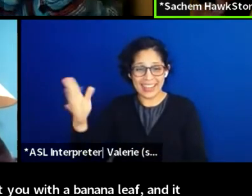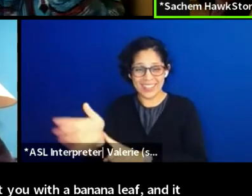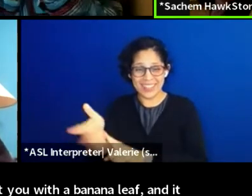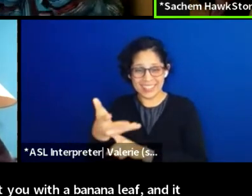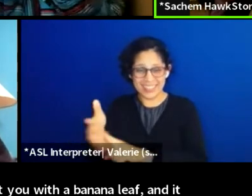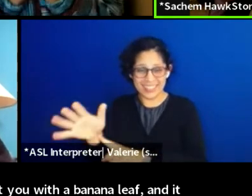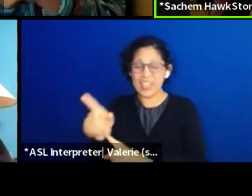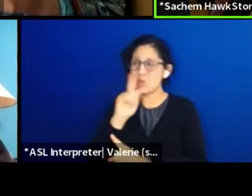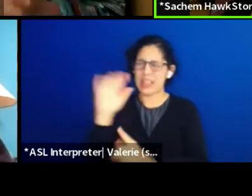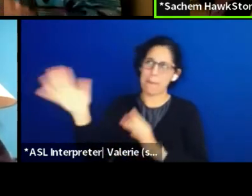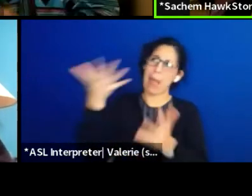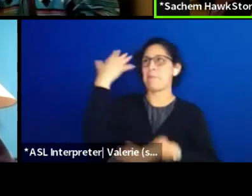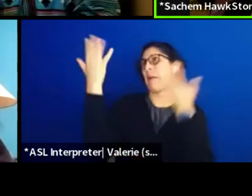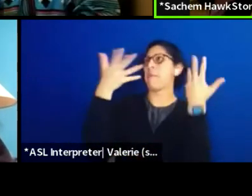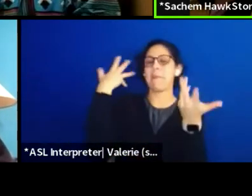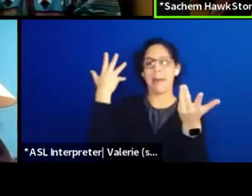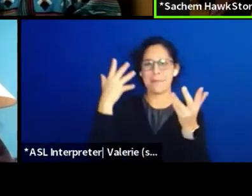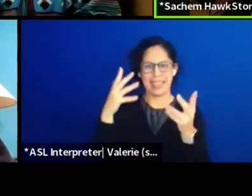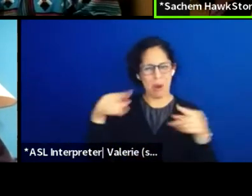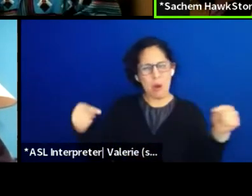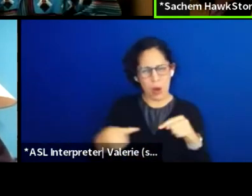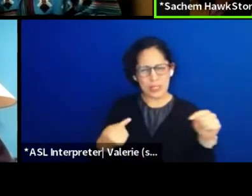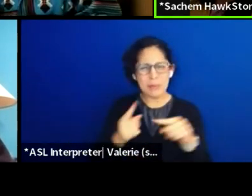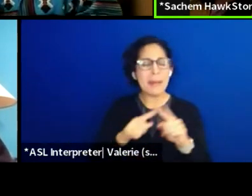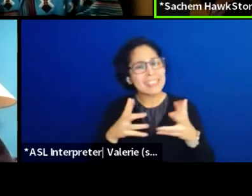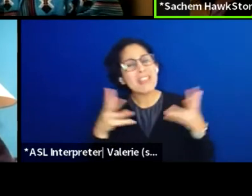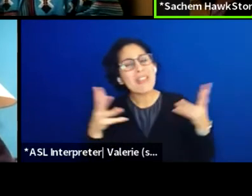It's all love, Yes. But there's this big ceremony.